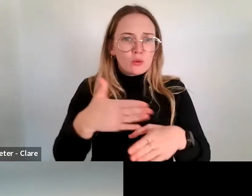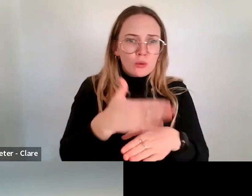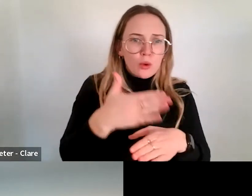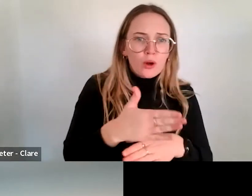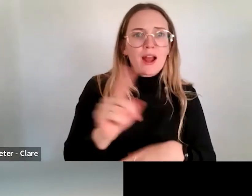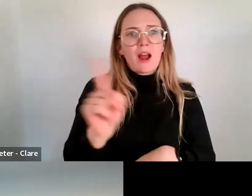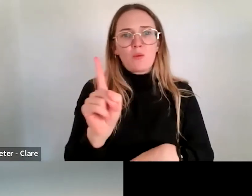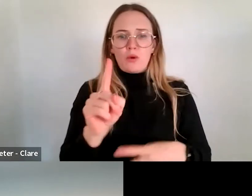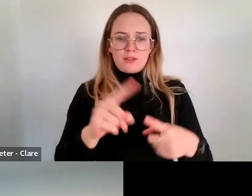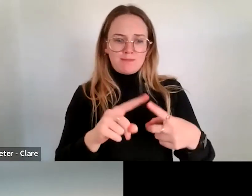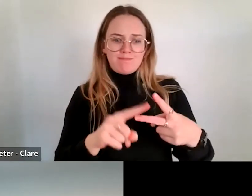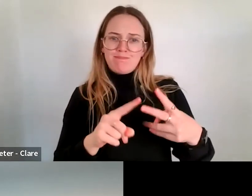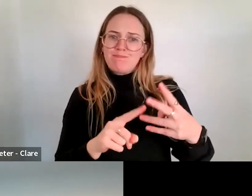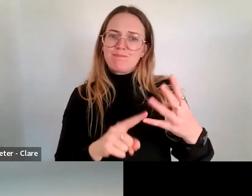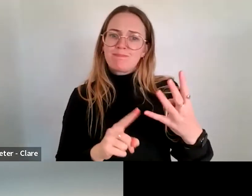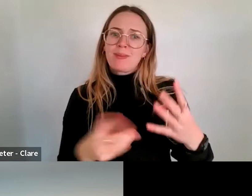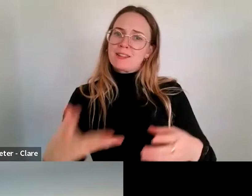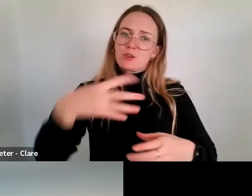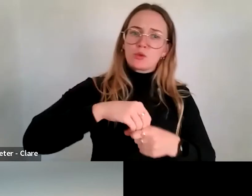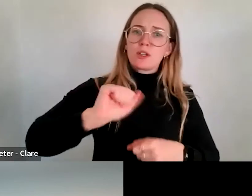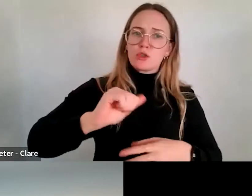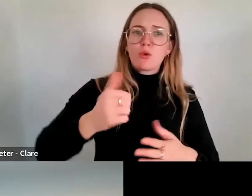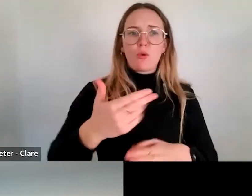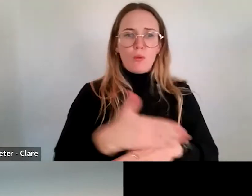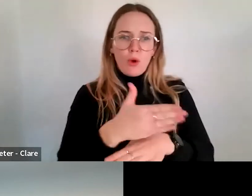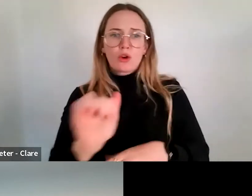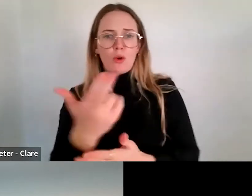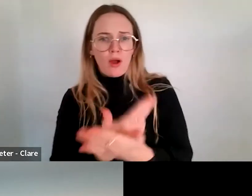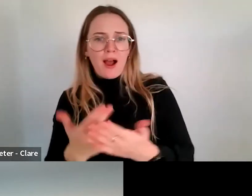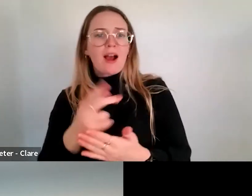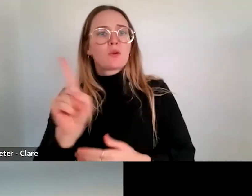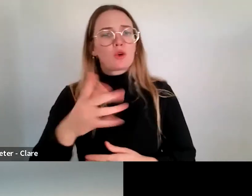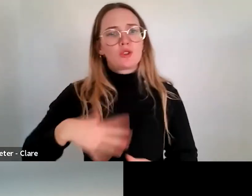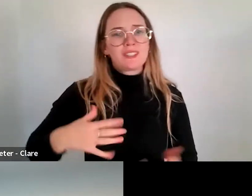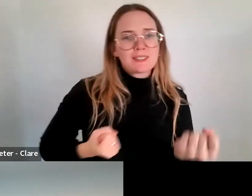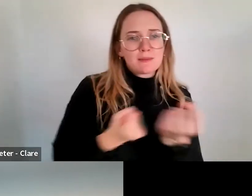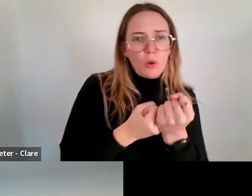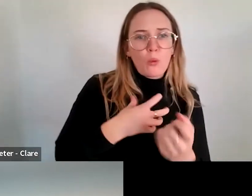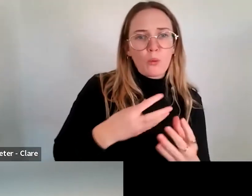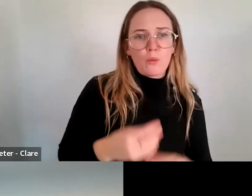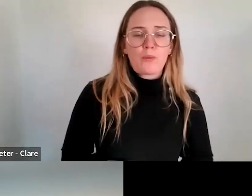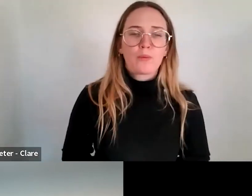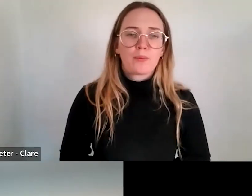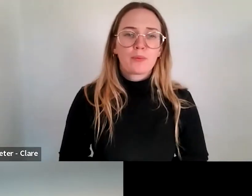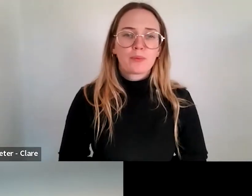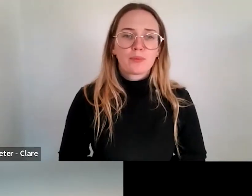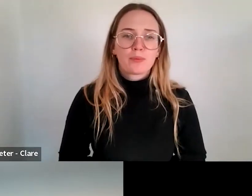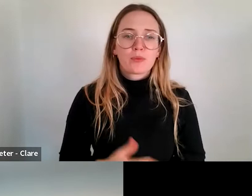practice that, you know, you would ideally love to have supported. So, you know, the overarching goal of this